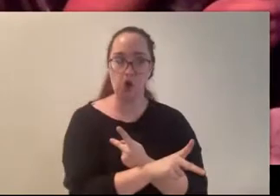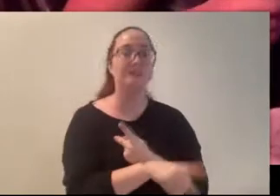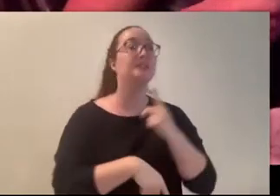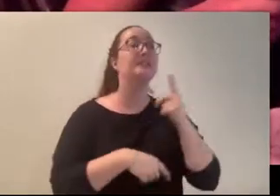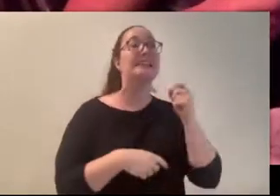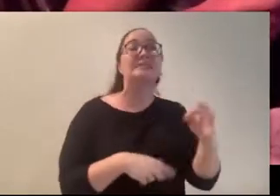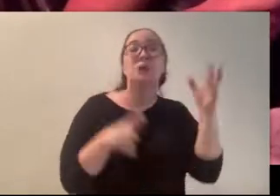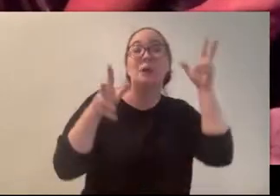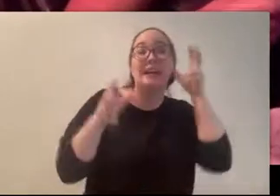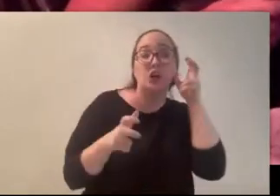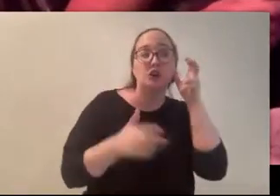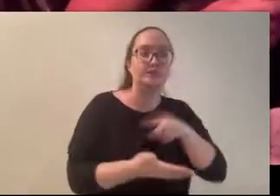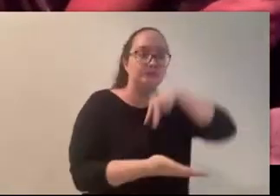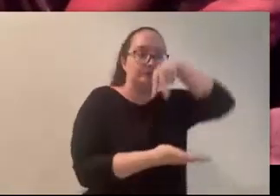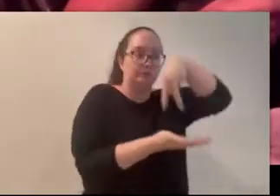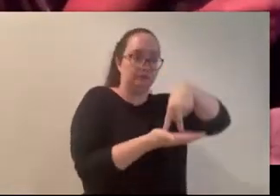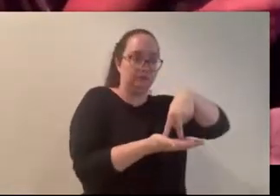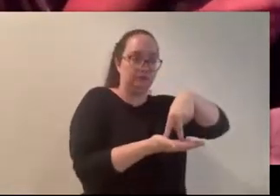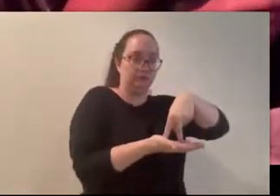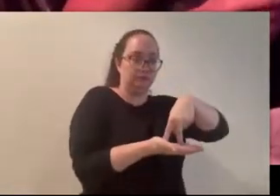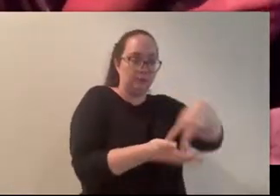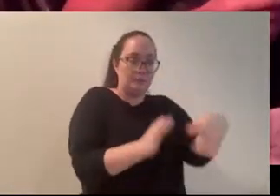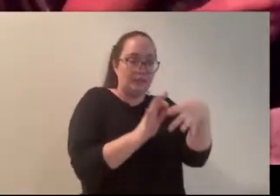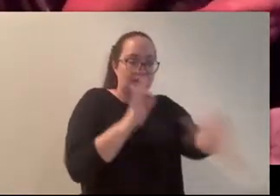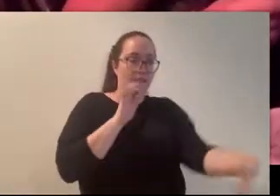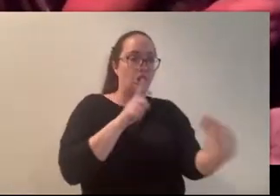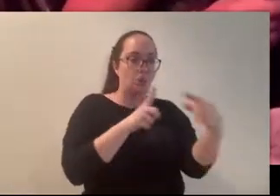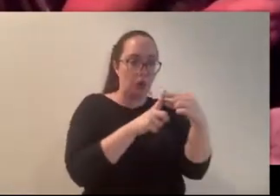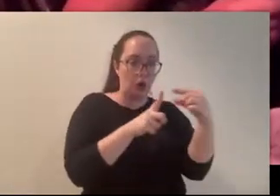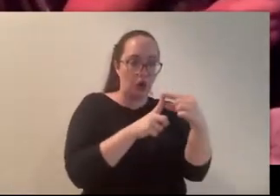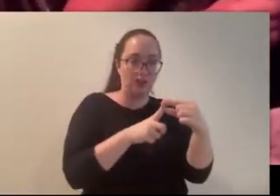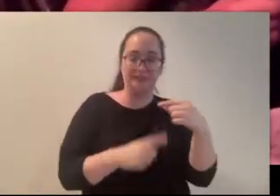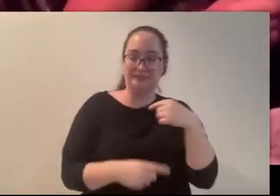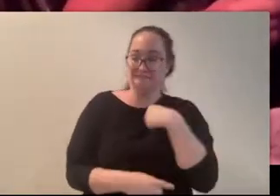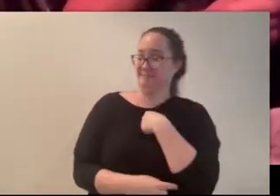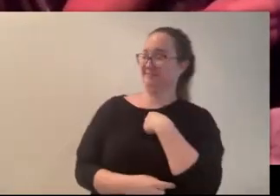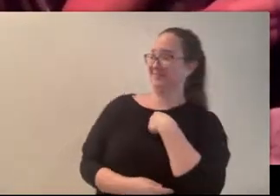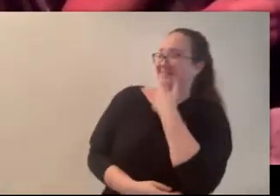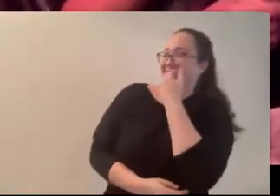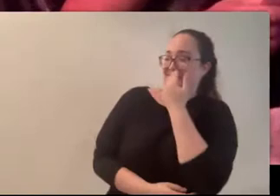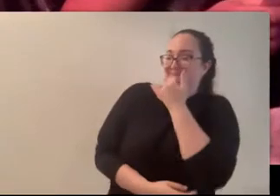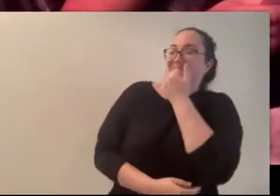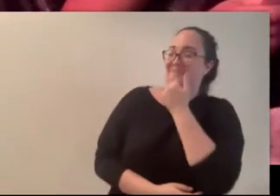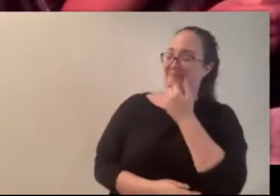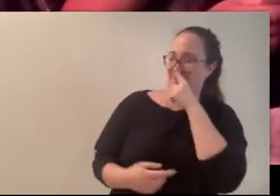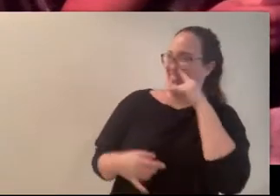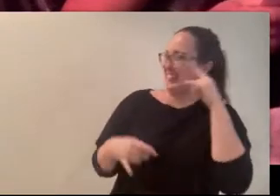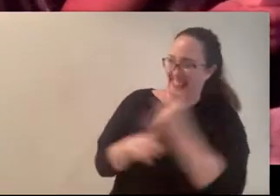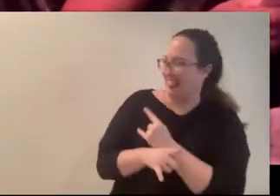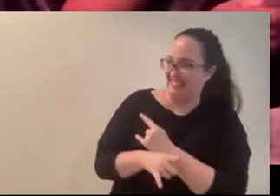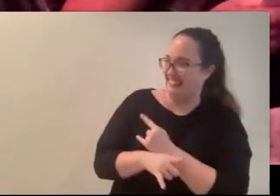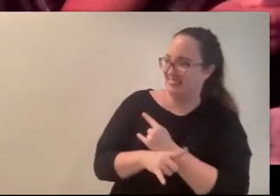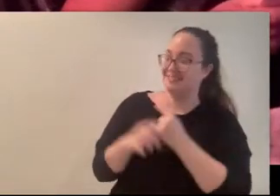Stefi spoke so seriously that I had to stifle a giggle. It was ridiculous! I kept trying to tell